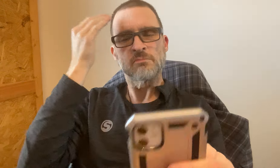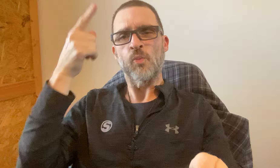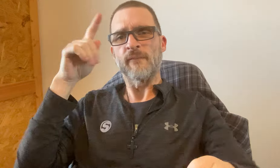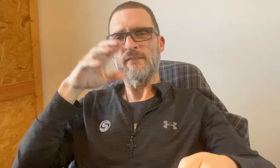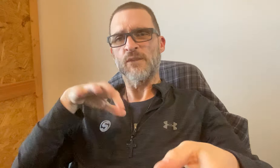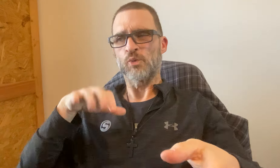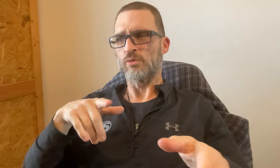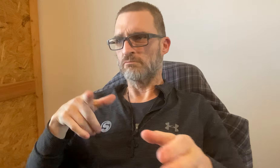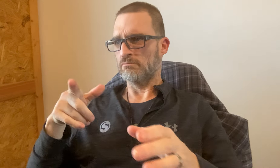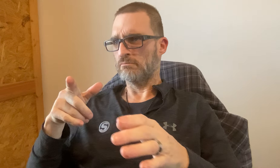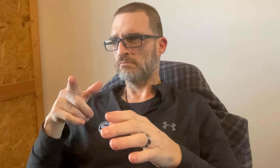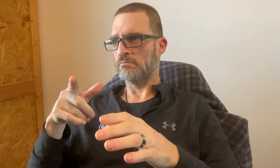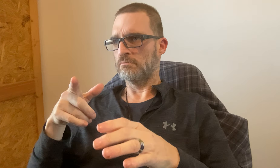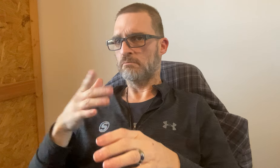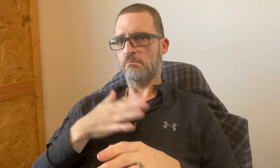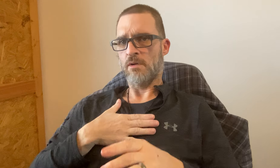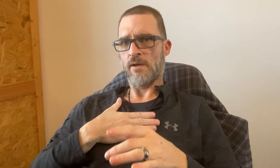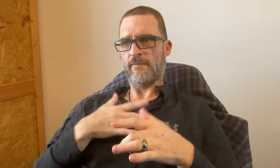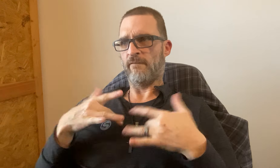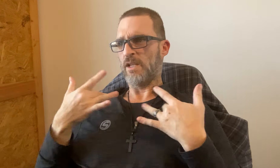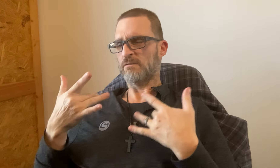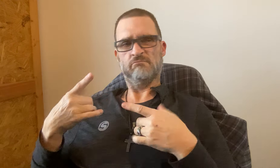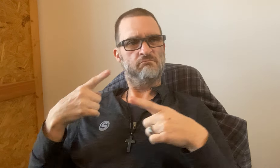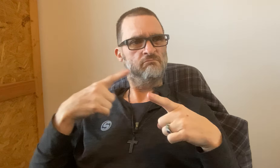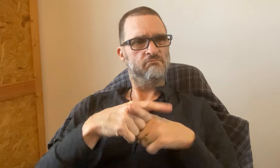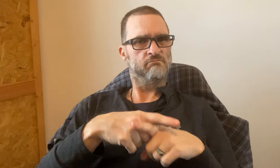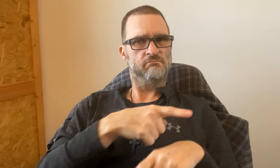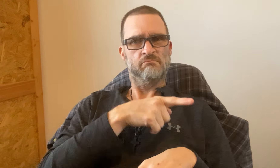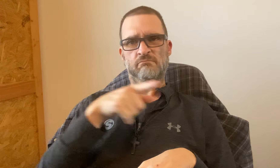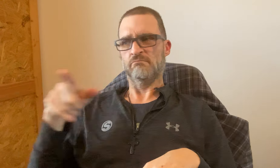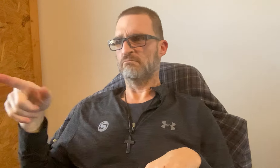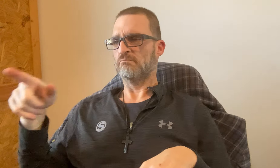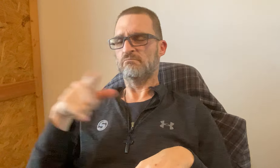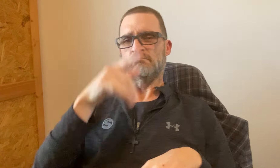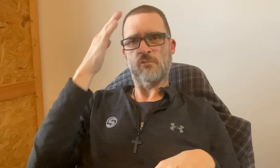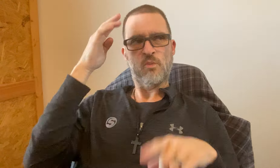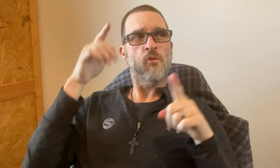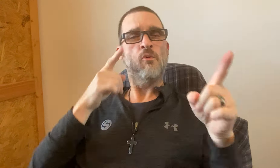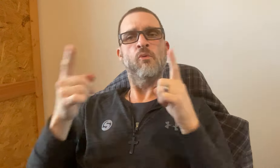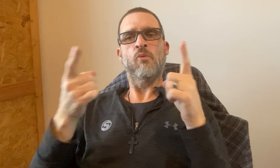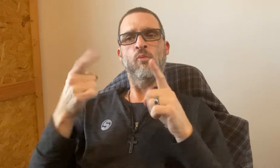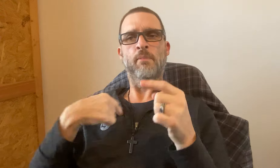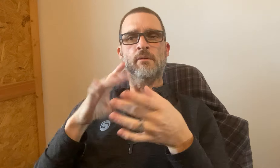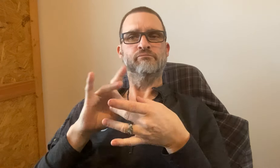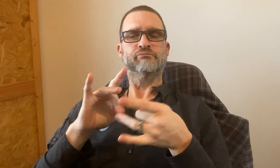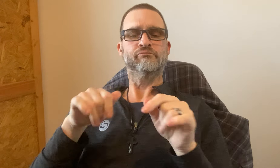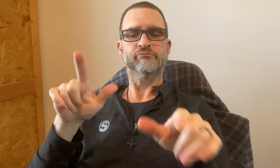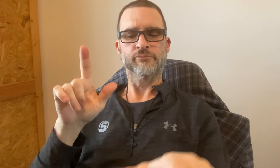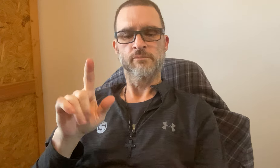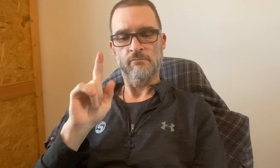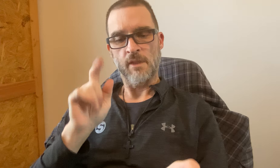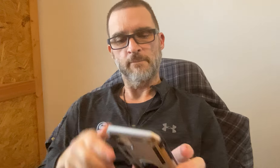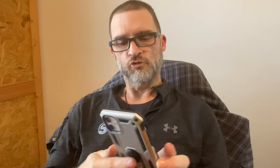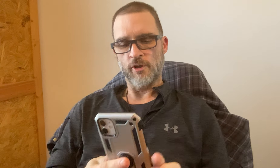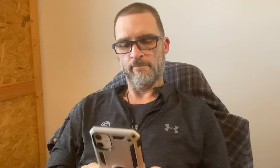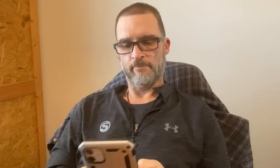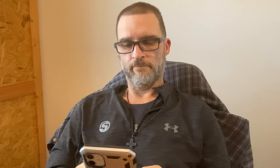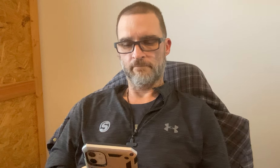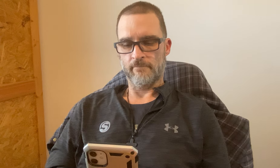sure that you're aware about it. I don't want you all to be confused with my event and their event. You'll know the difference since i mentioned it on vlog.